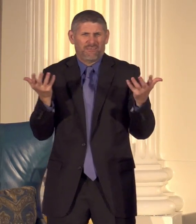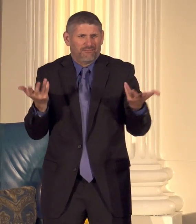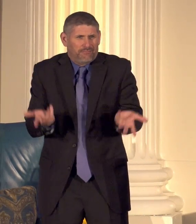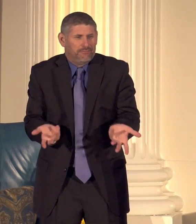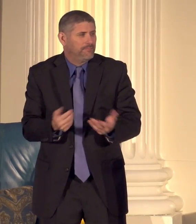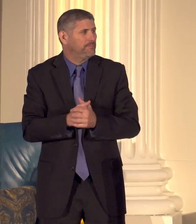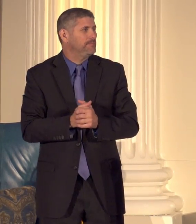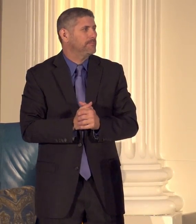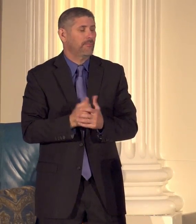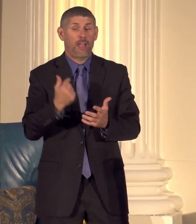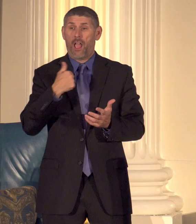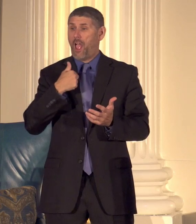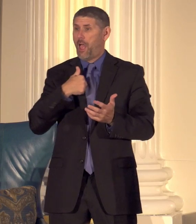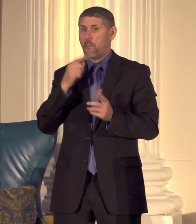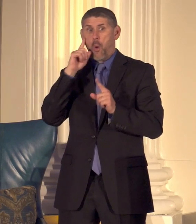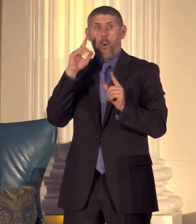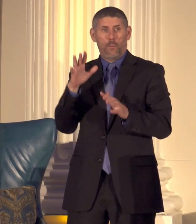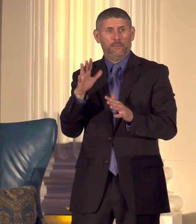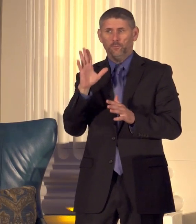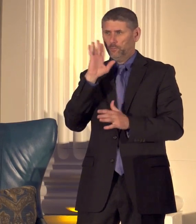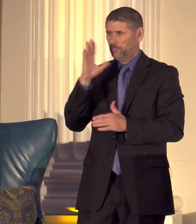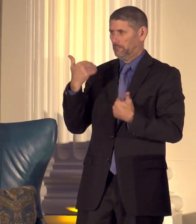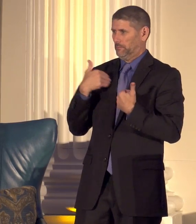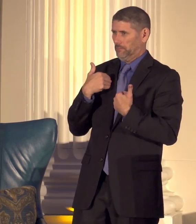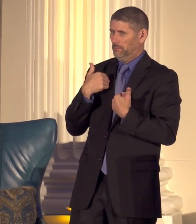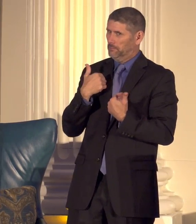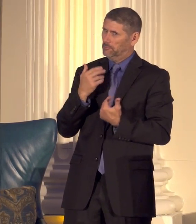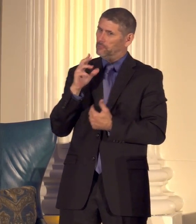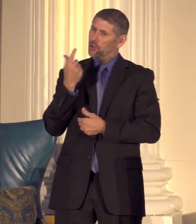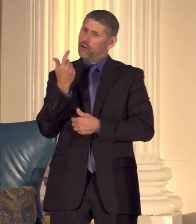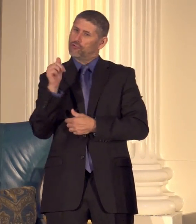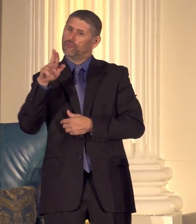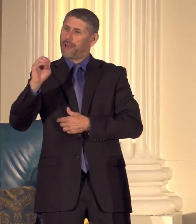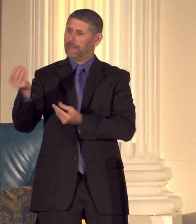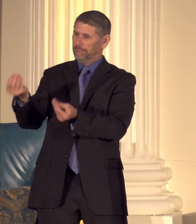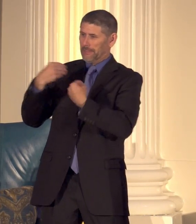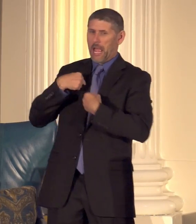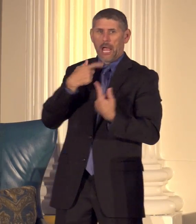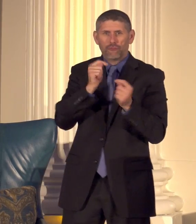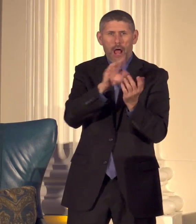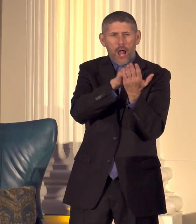I hoping that there will be grace given to me as I try to learn more I mean if